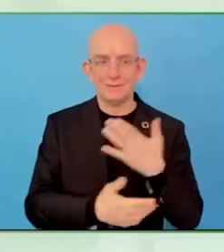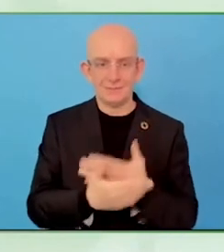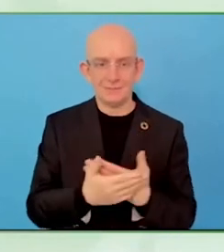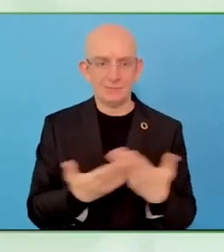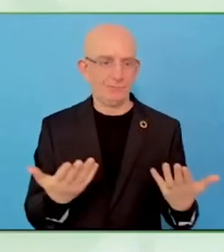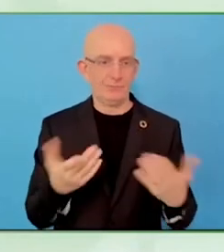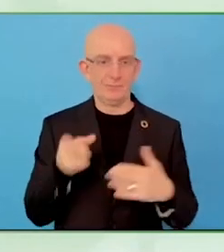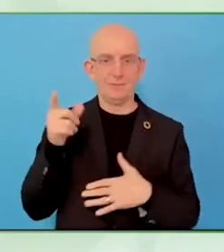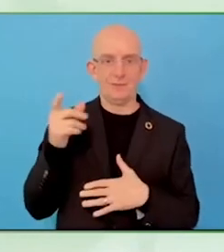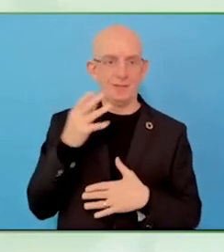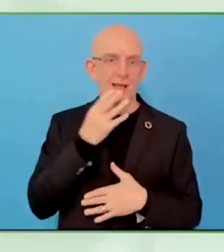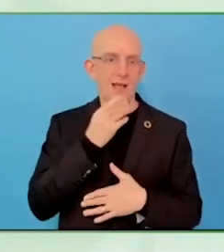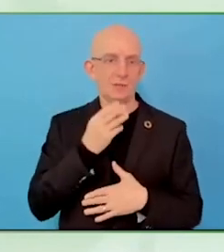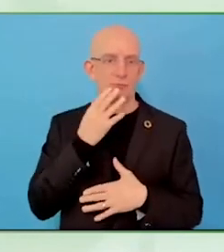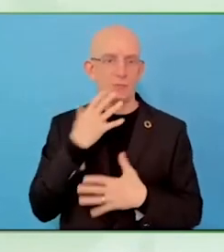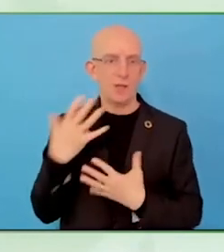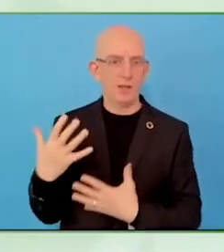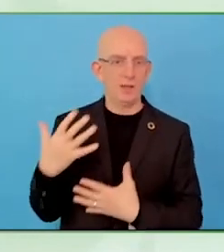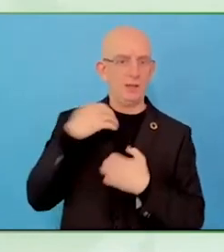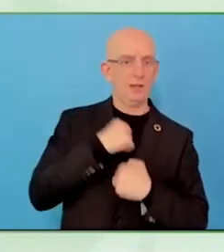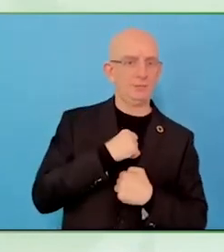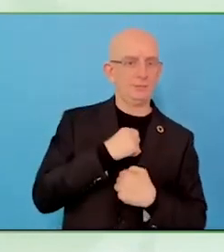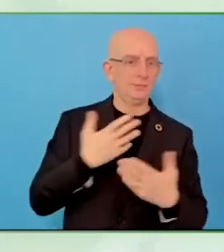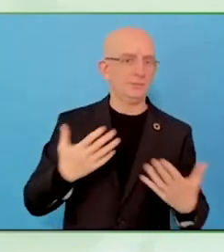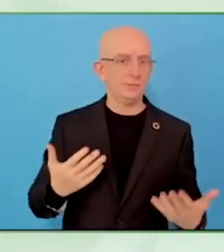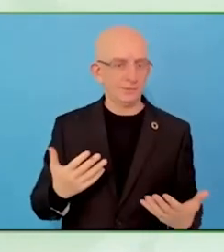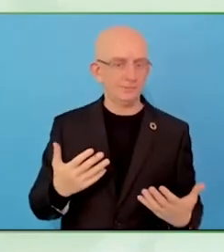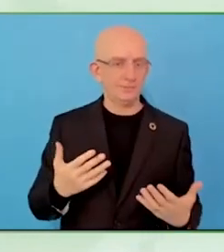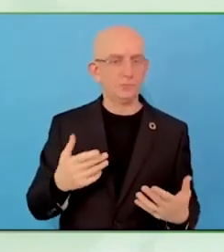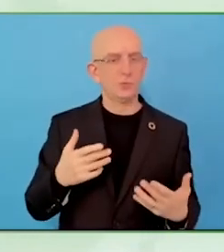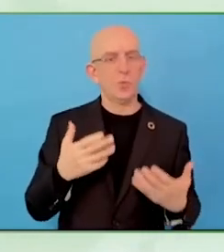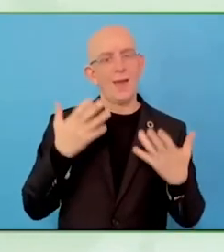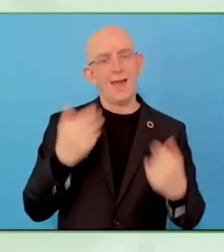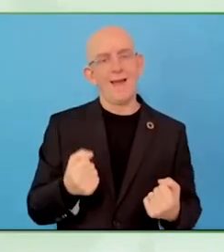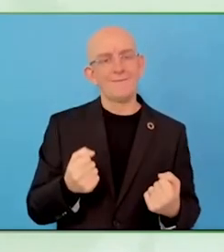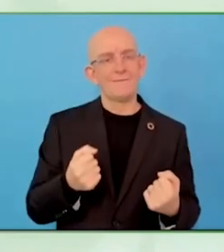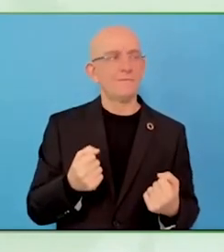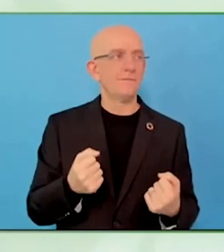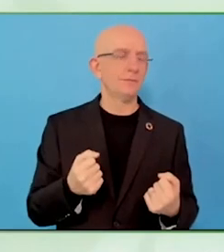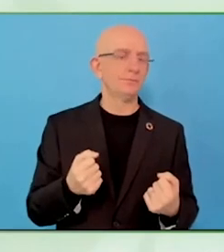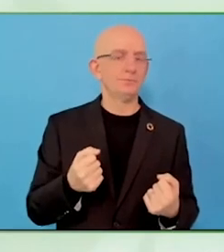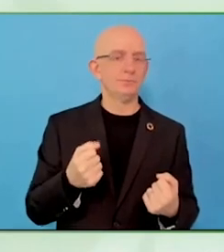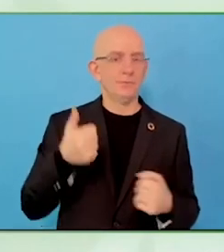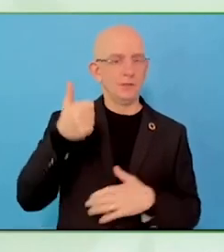have disabilities who have been attacked by the war and in the West